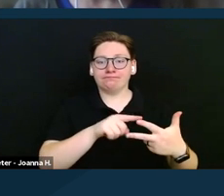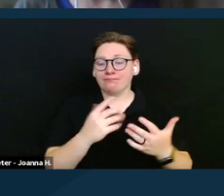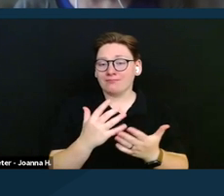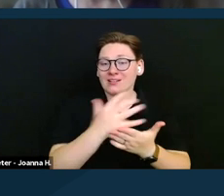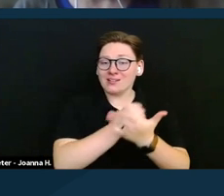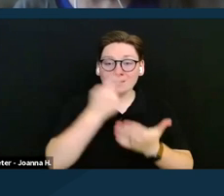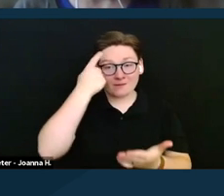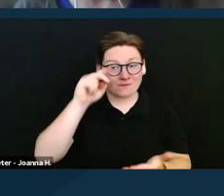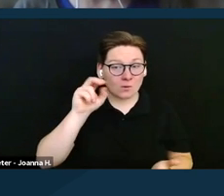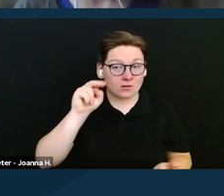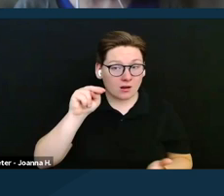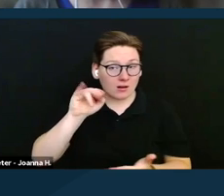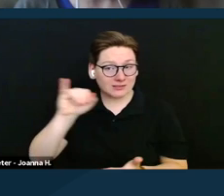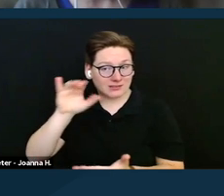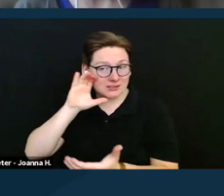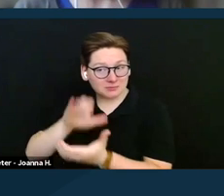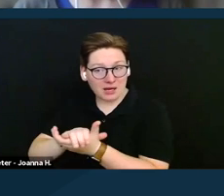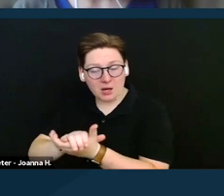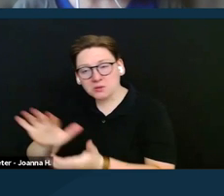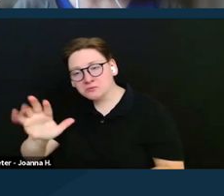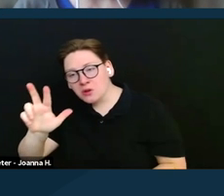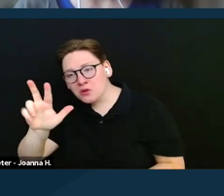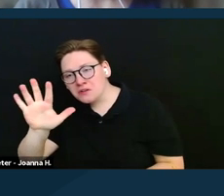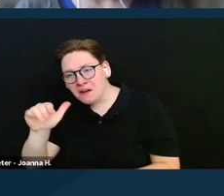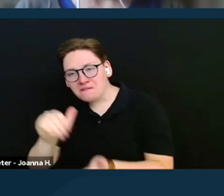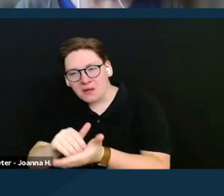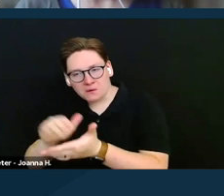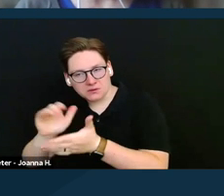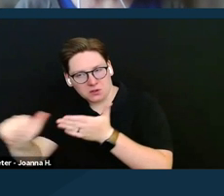about $35,000 a year, which is less than half